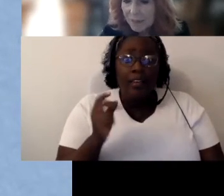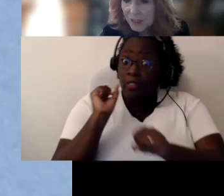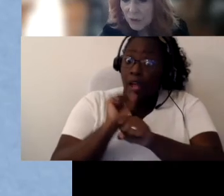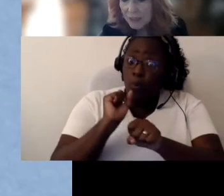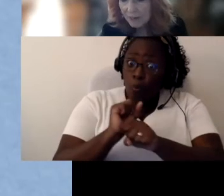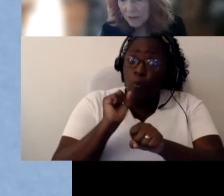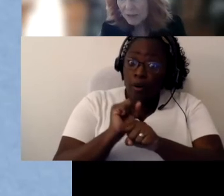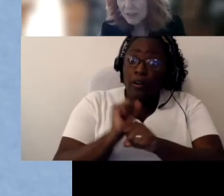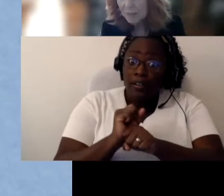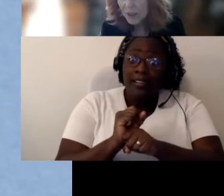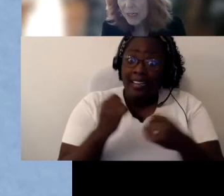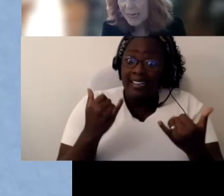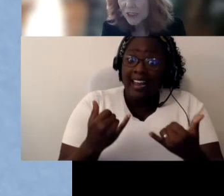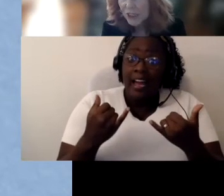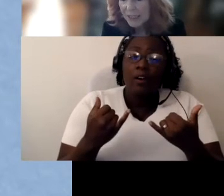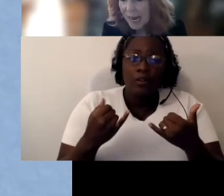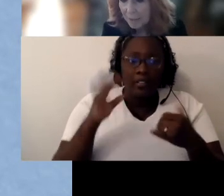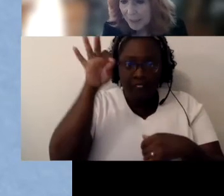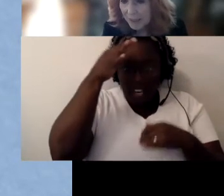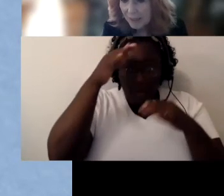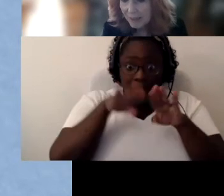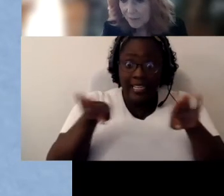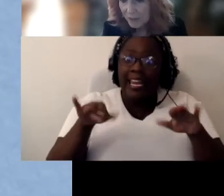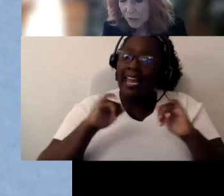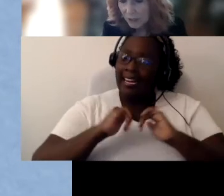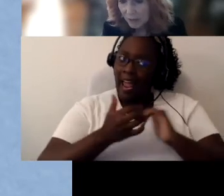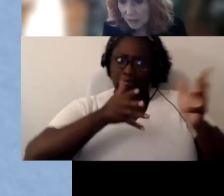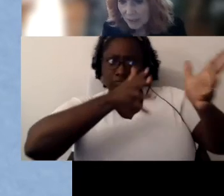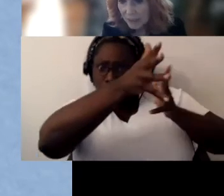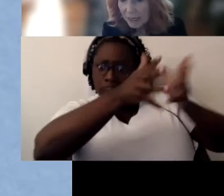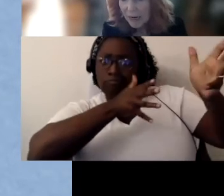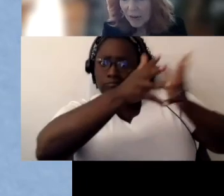federal level. Communication is happening at the federal level.